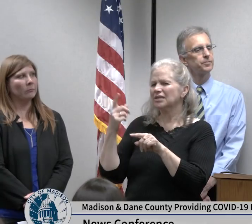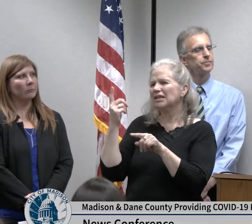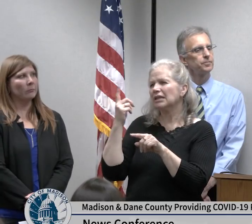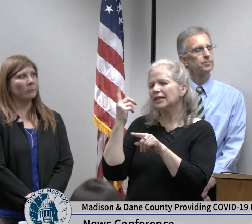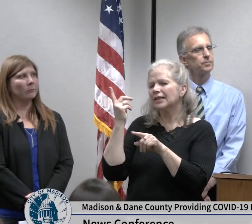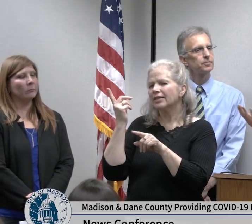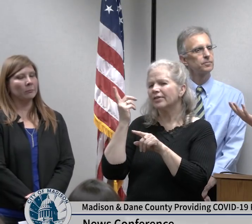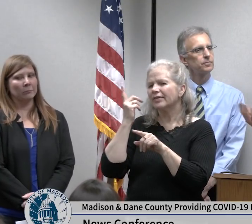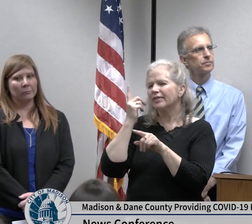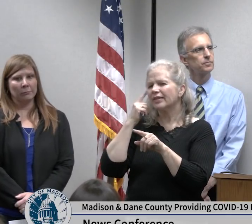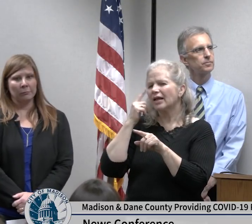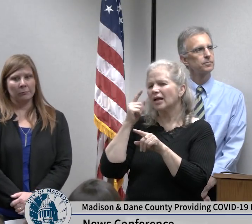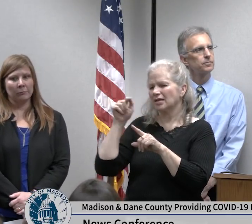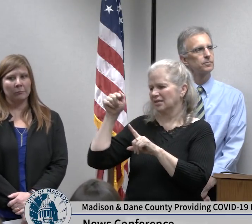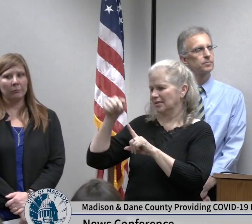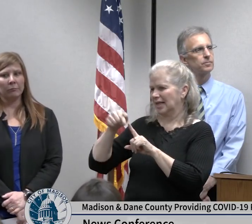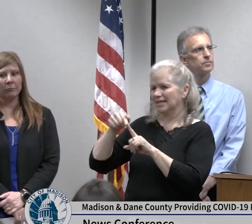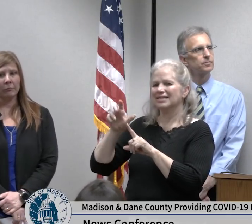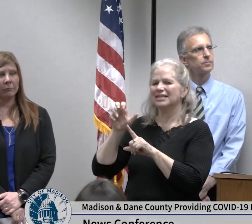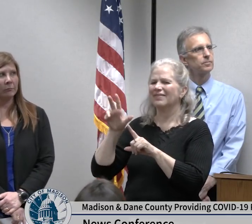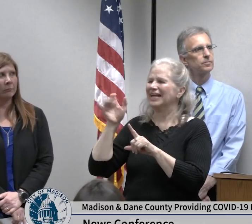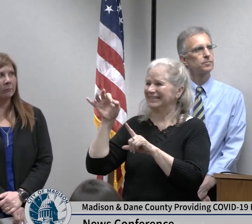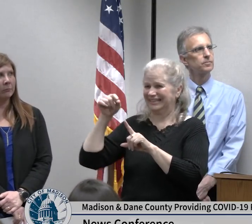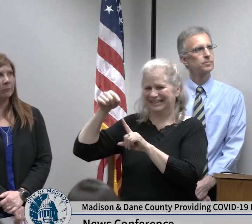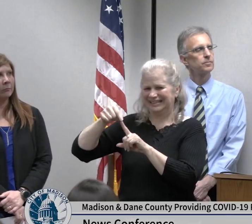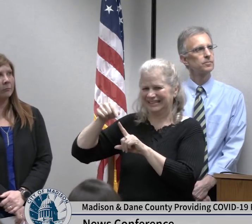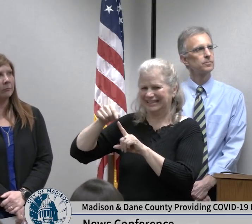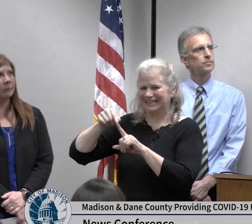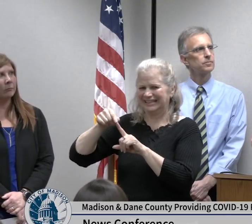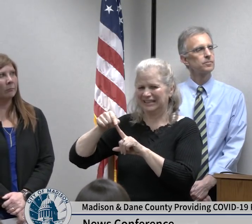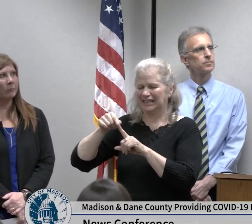like it was said earlier as beginning a middle and an end and we're being on the